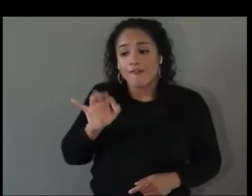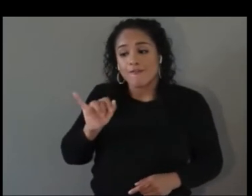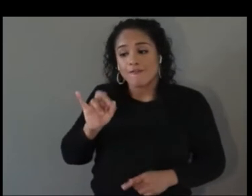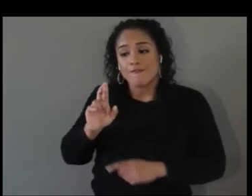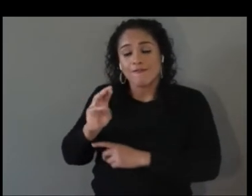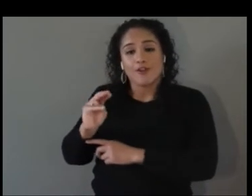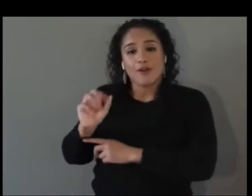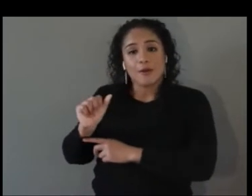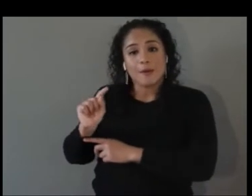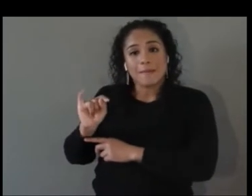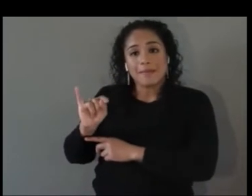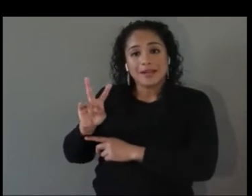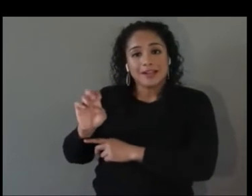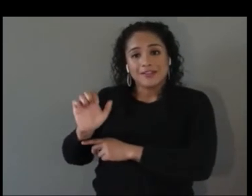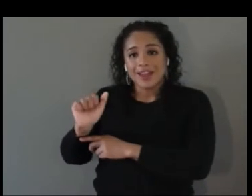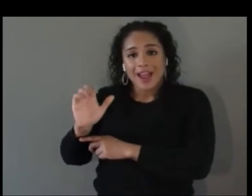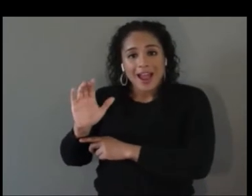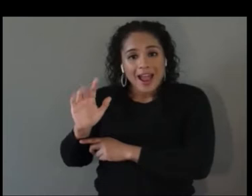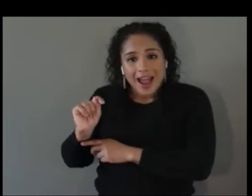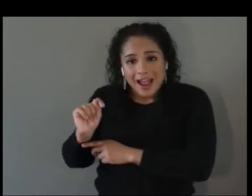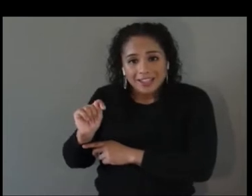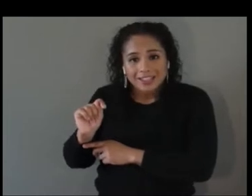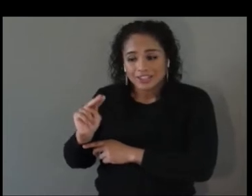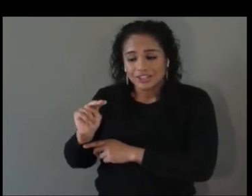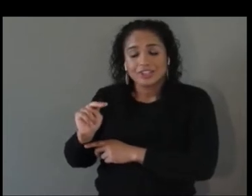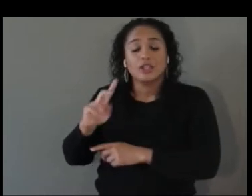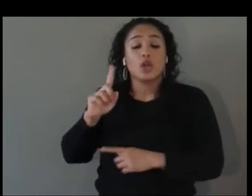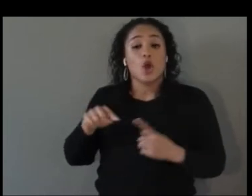into your ecosystem, I level up the entire ecosystem.